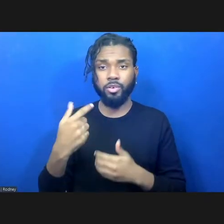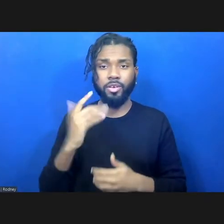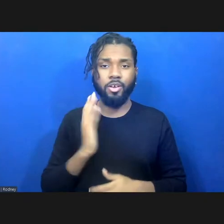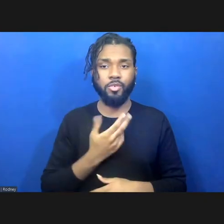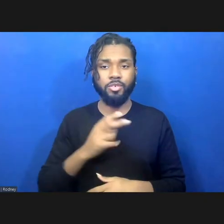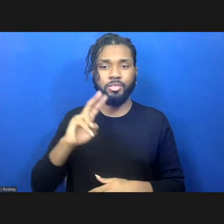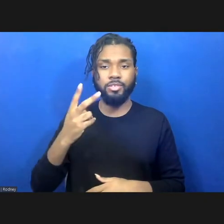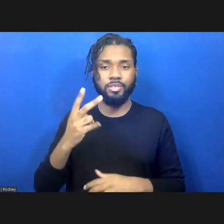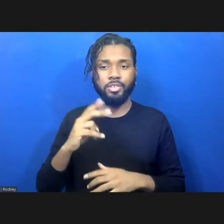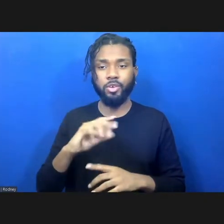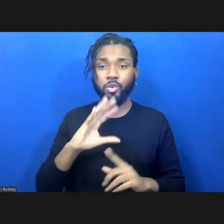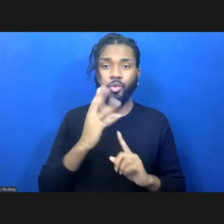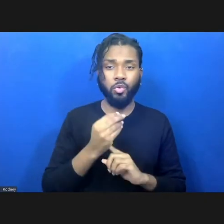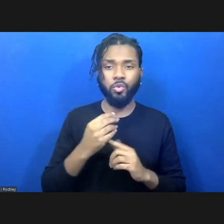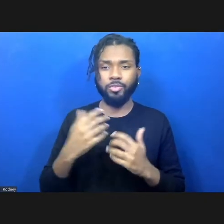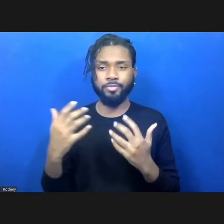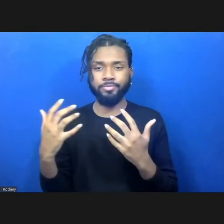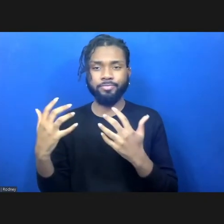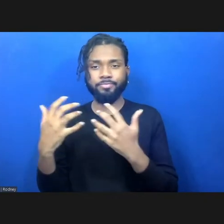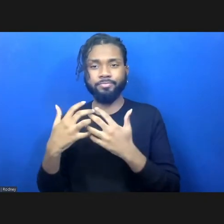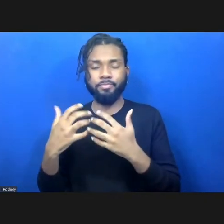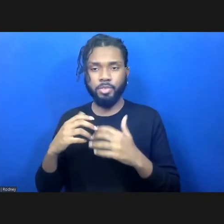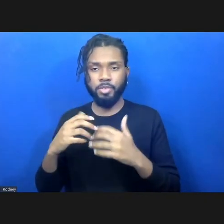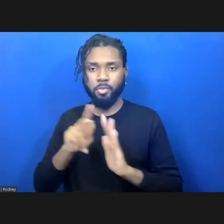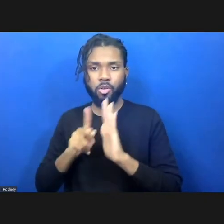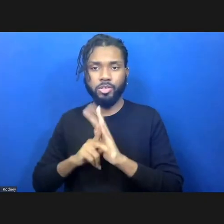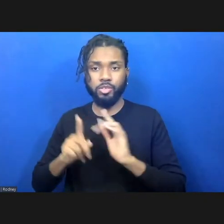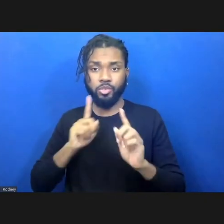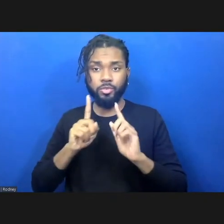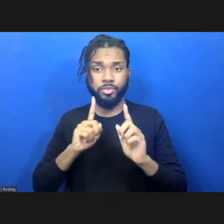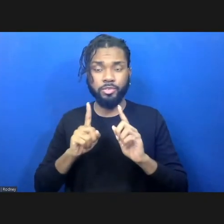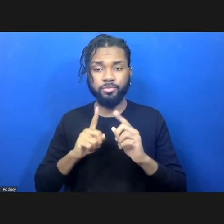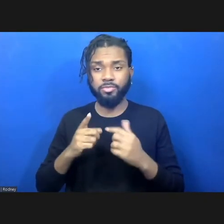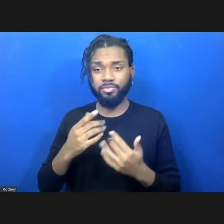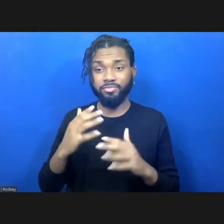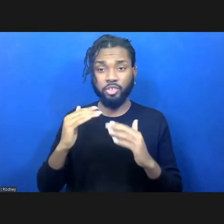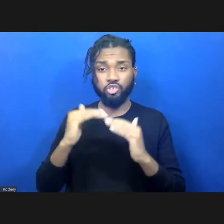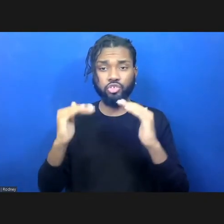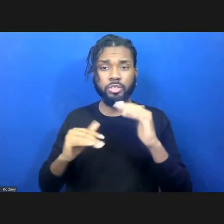meets policy conversation injustice system in conjunction with the